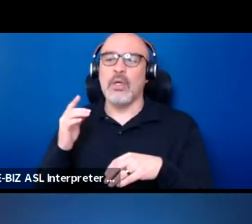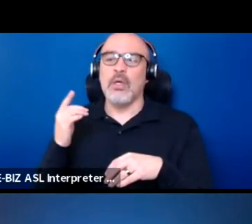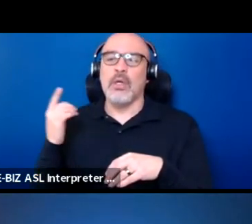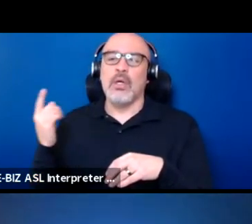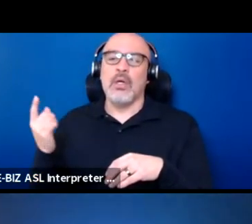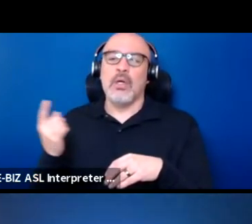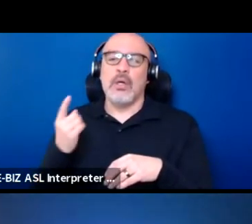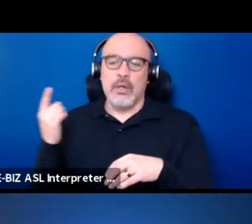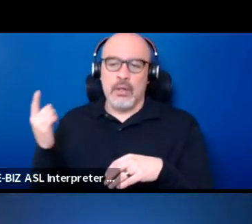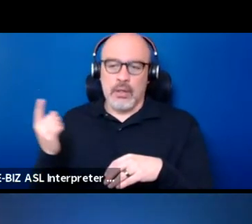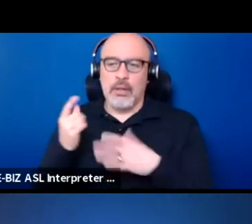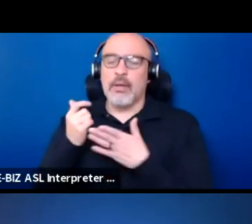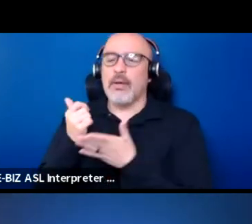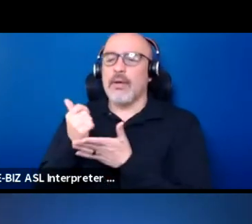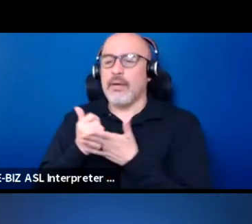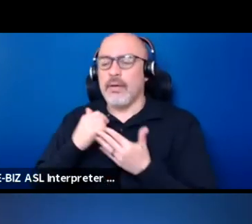to be less fearful about sharing stories